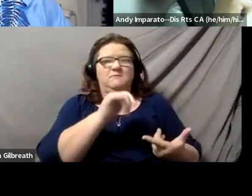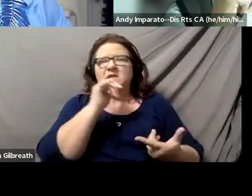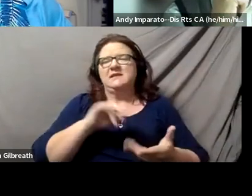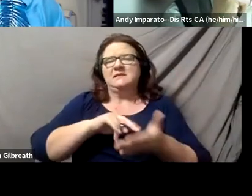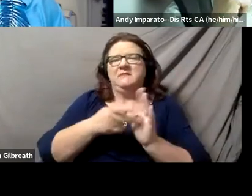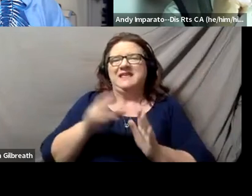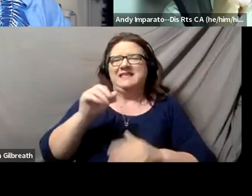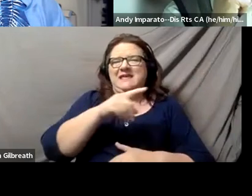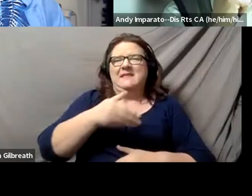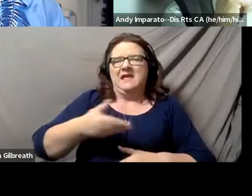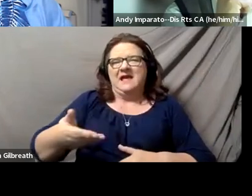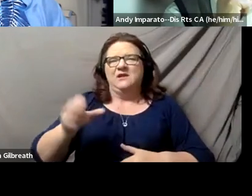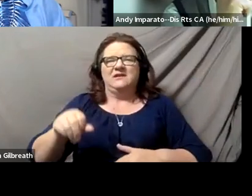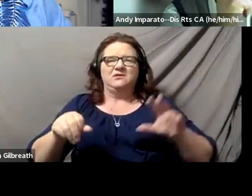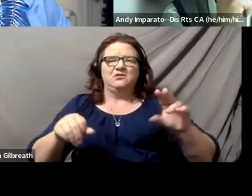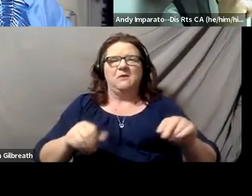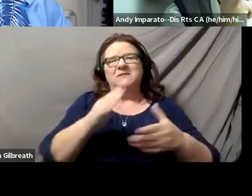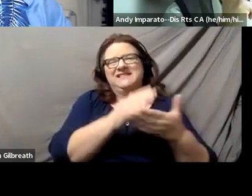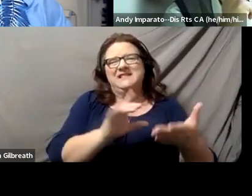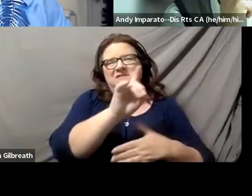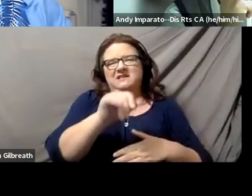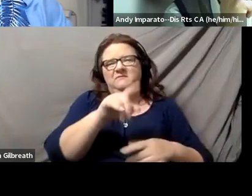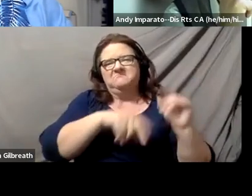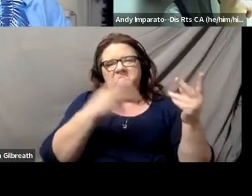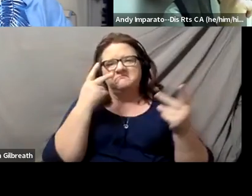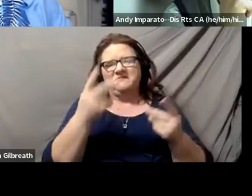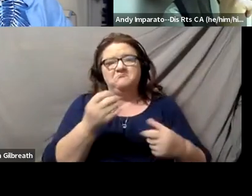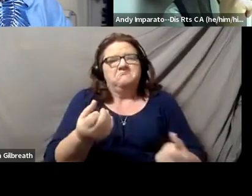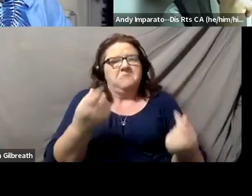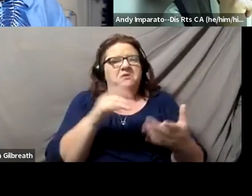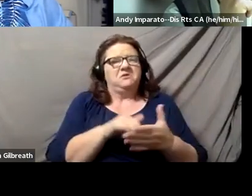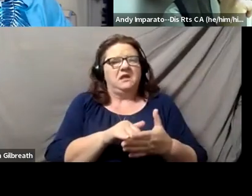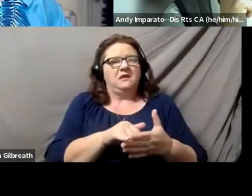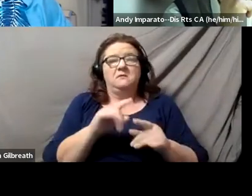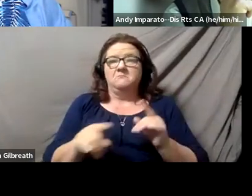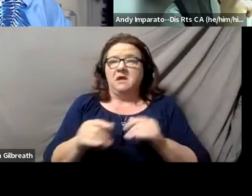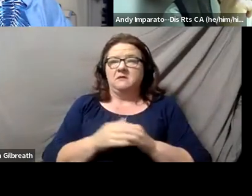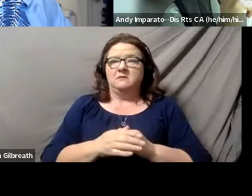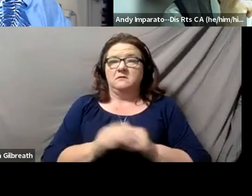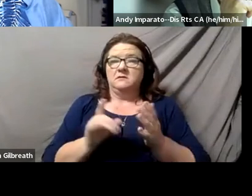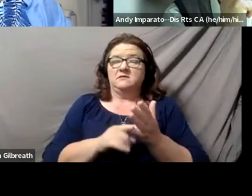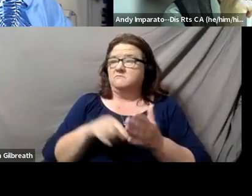there are people with disabilities there, but I regularly, including on some of the calls that we've had this week,